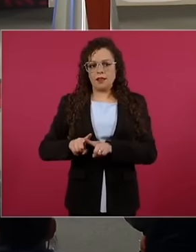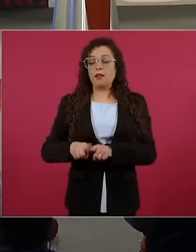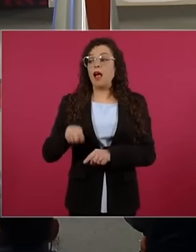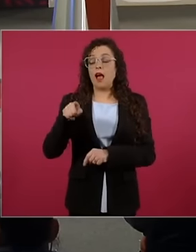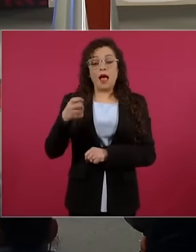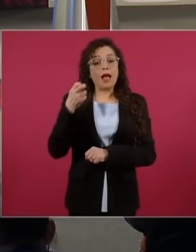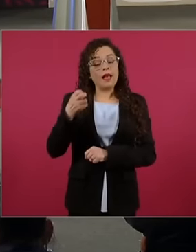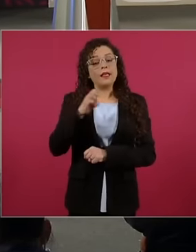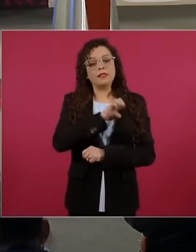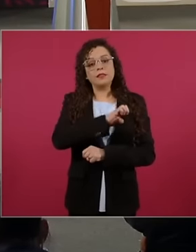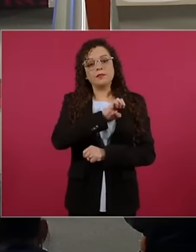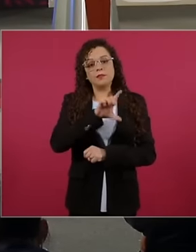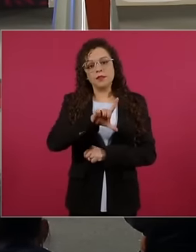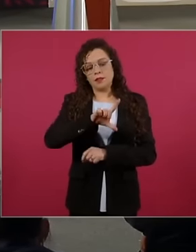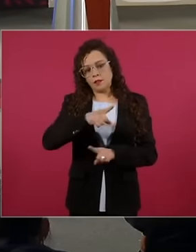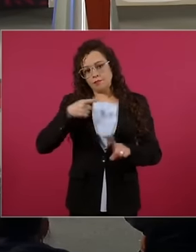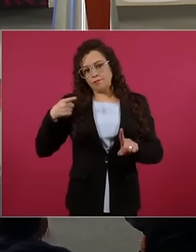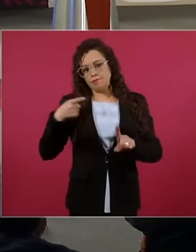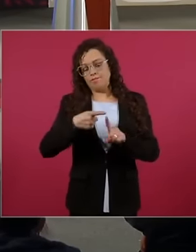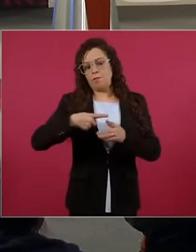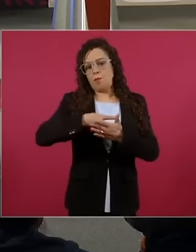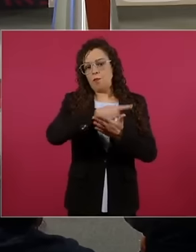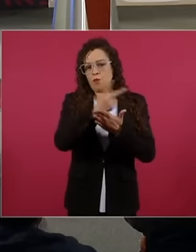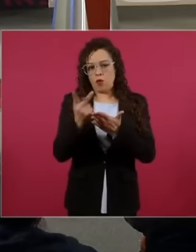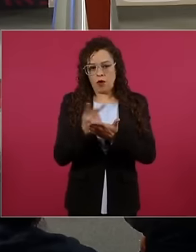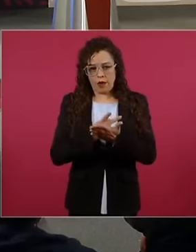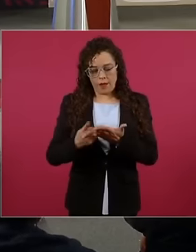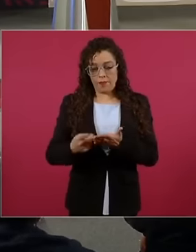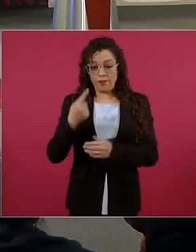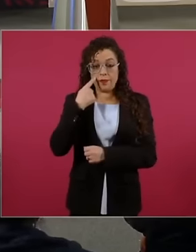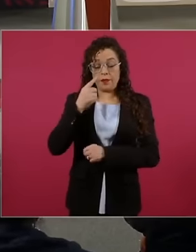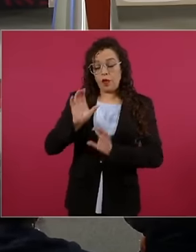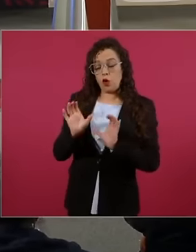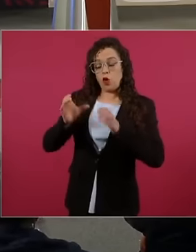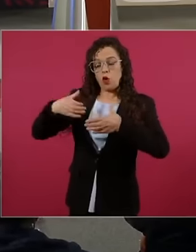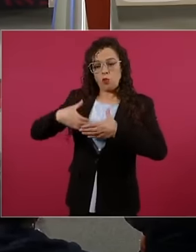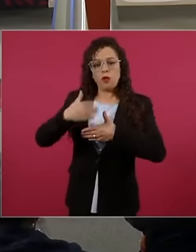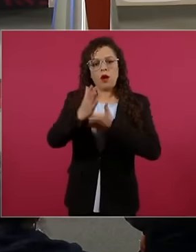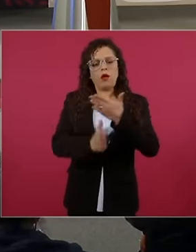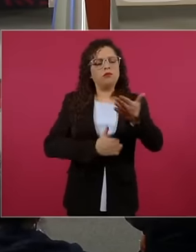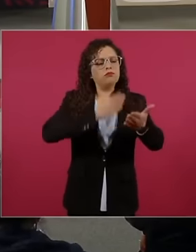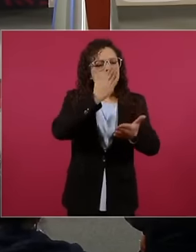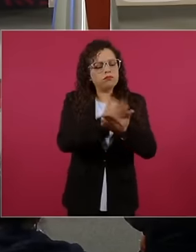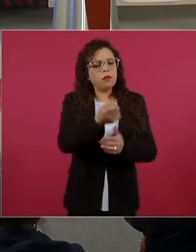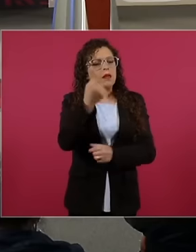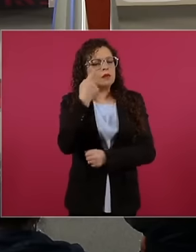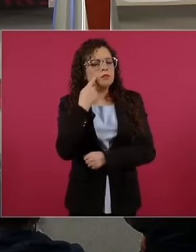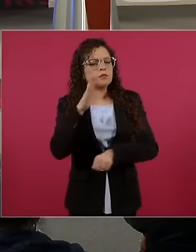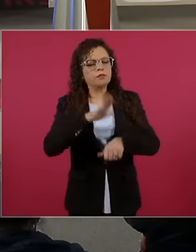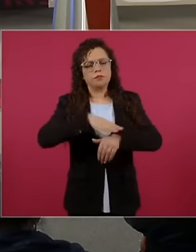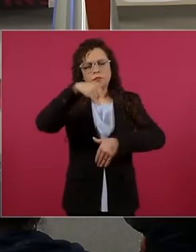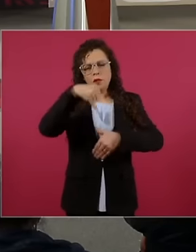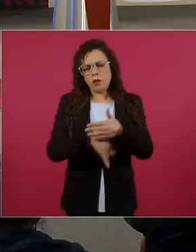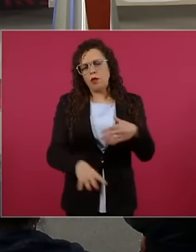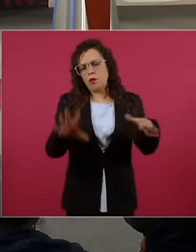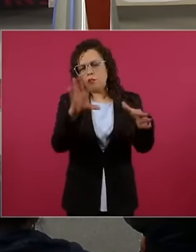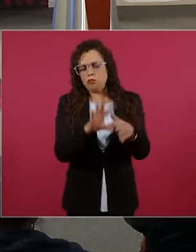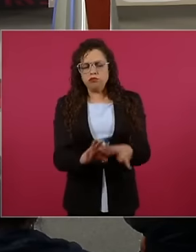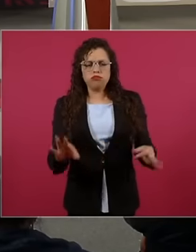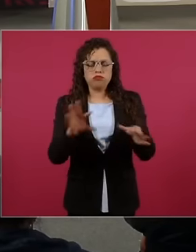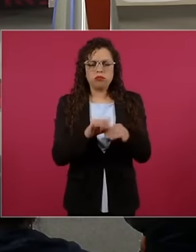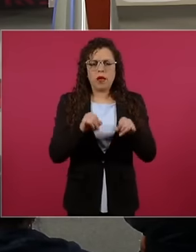specific program was defined. They went to the communities to inform about the program. Line Z was the most complicated